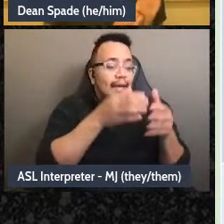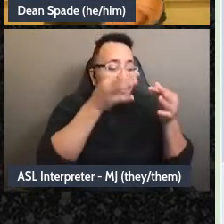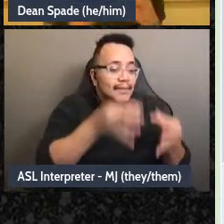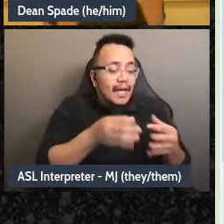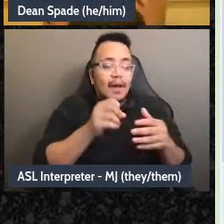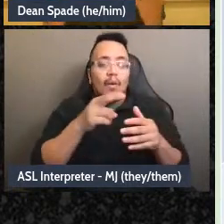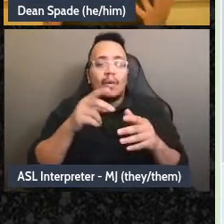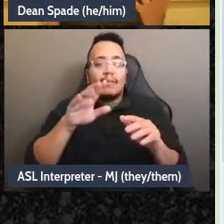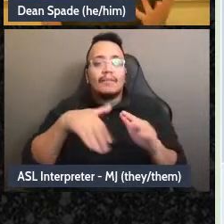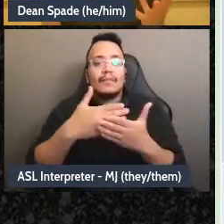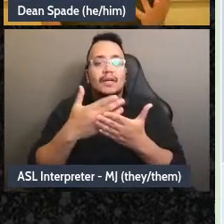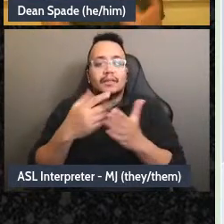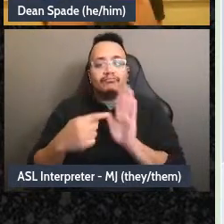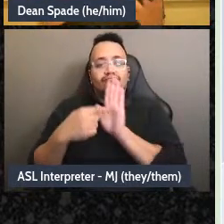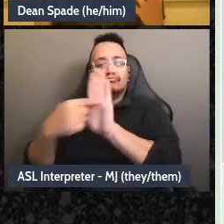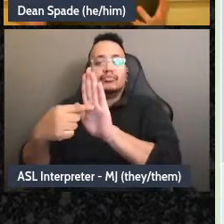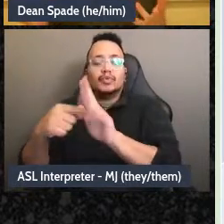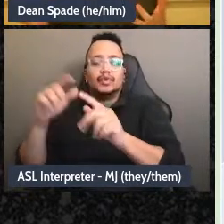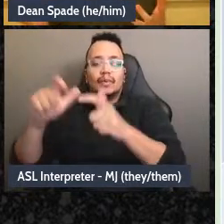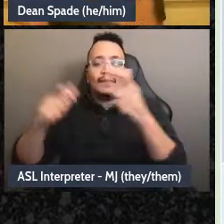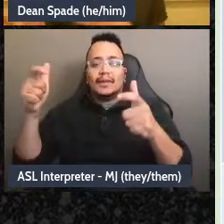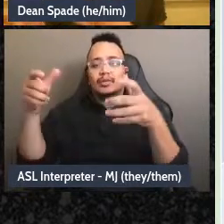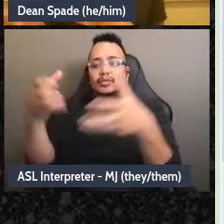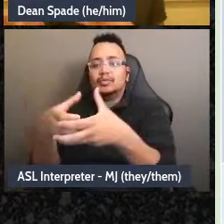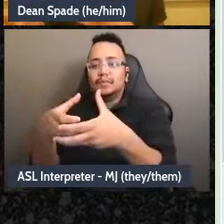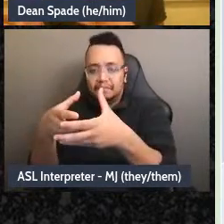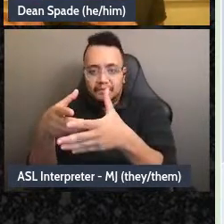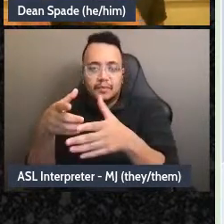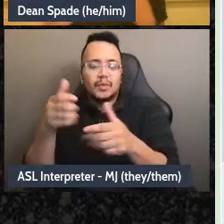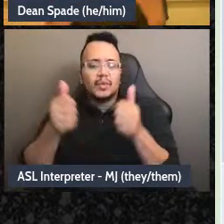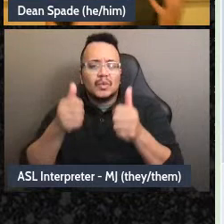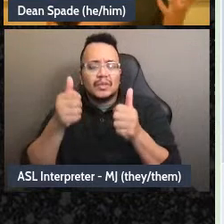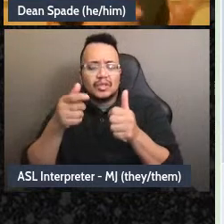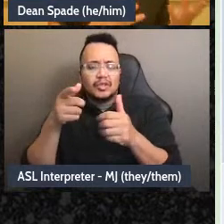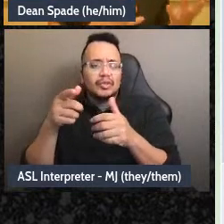because we all have kind of a plan and some shared values around stuff. Like, we're trying to get to